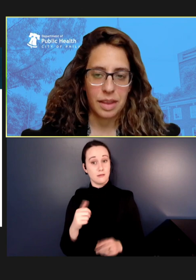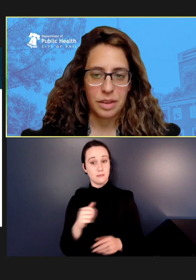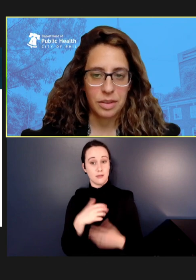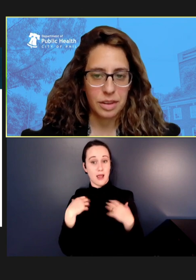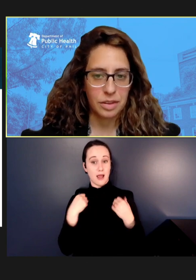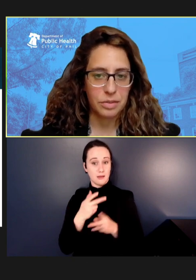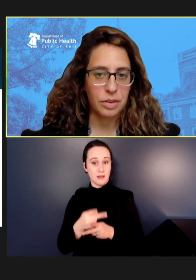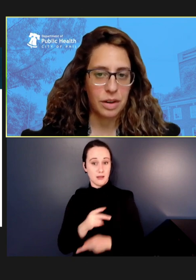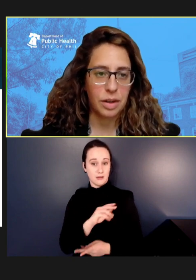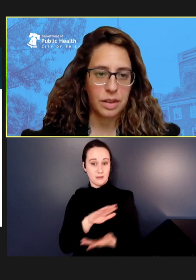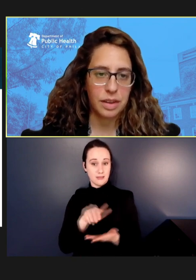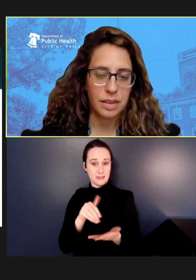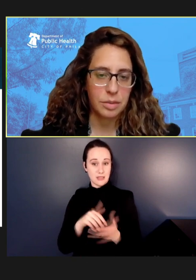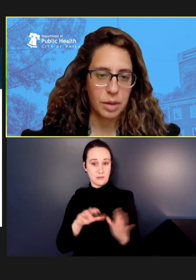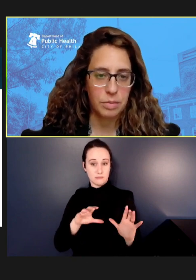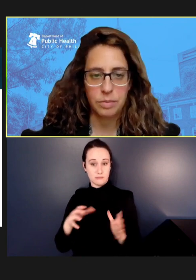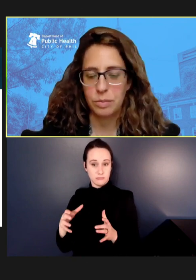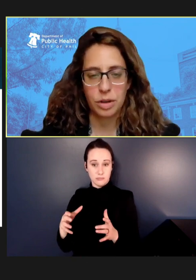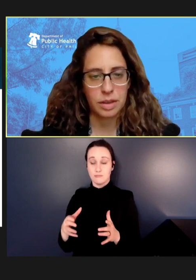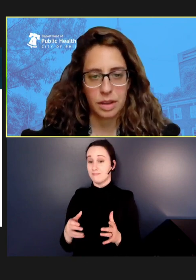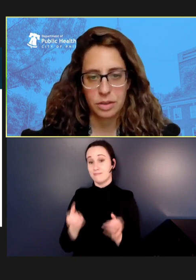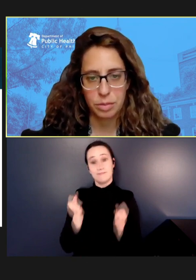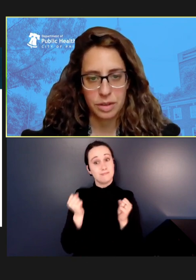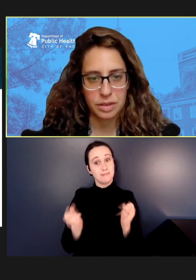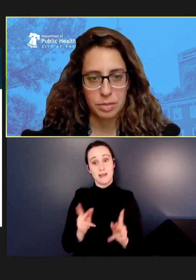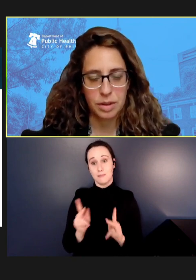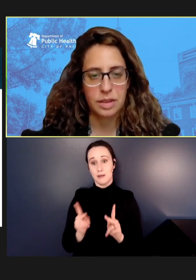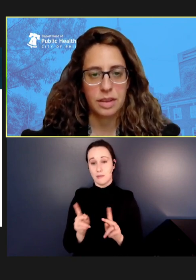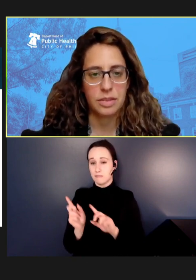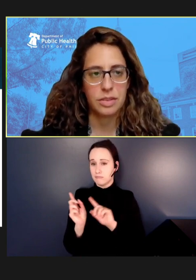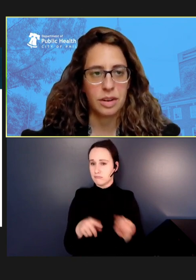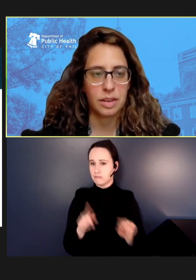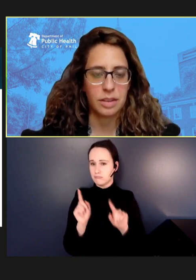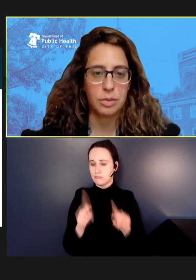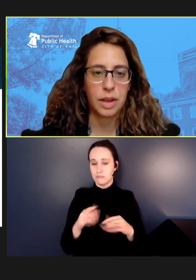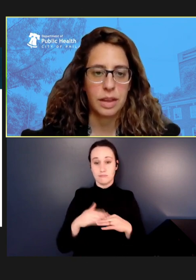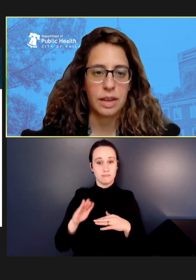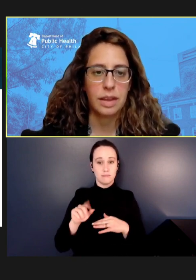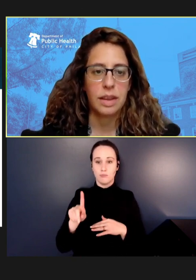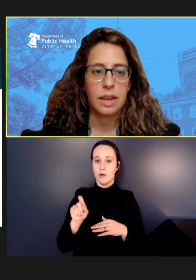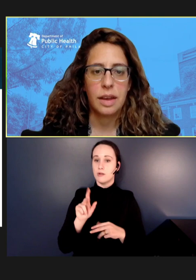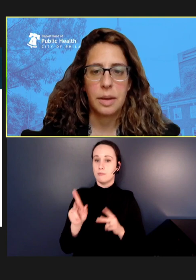those. They're very well attended by more than 100 participants on each meeting.